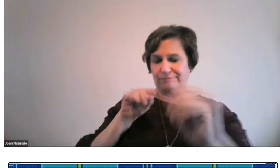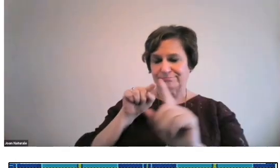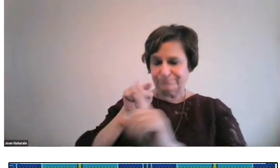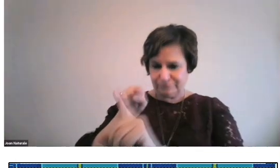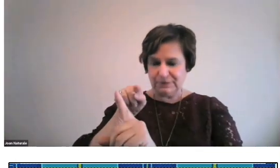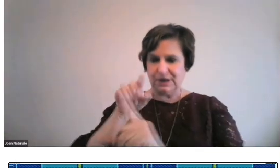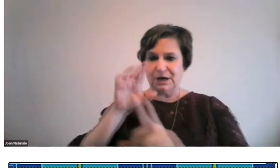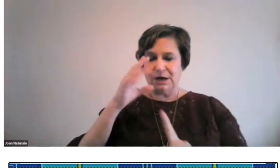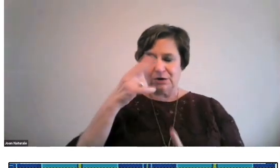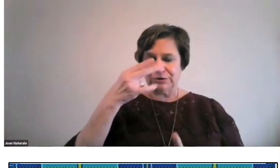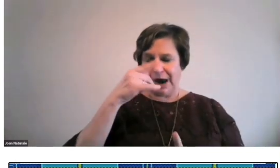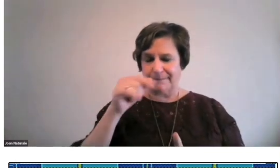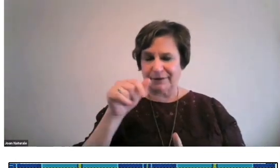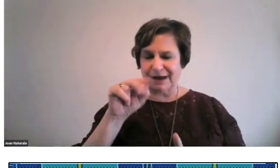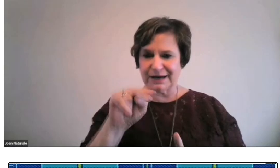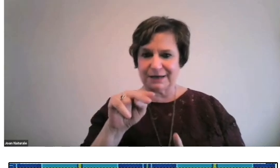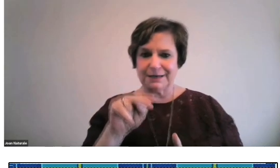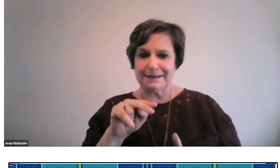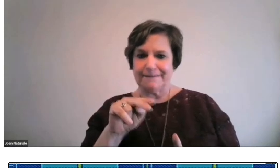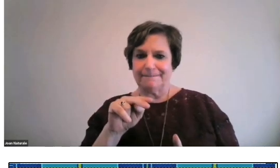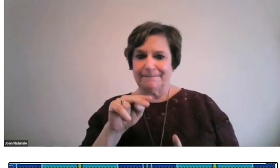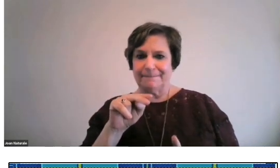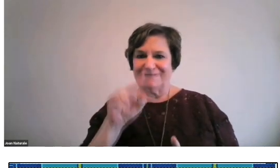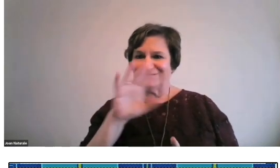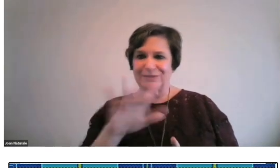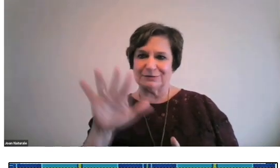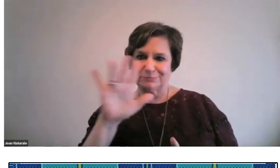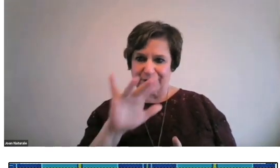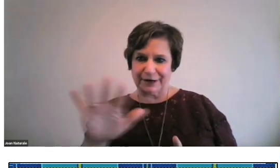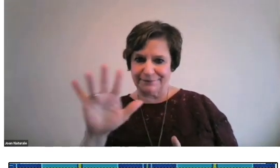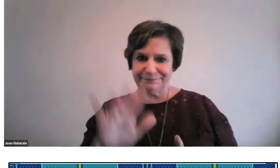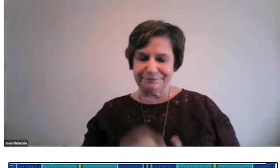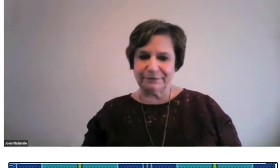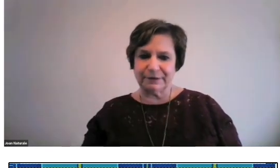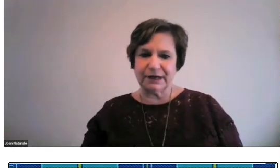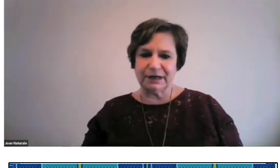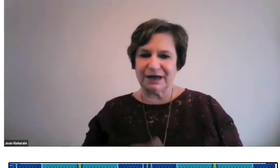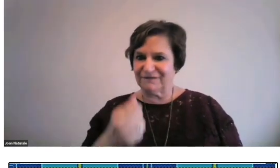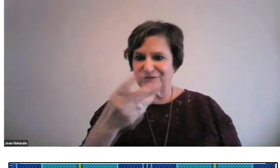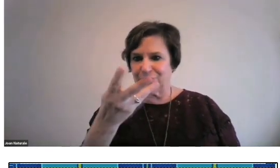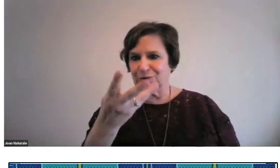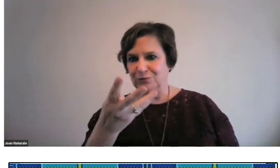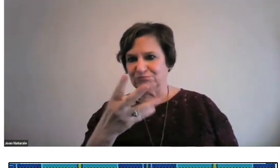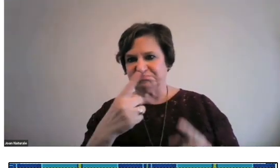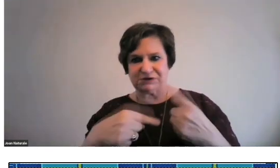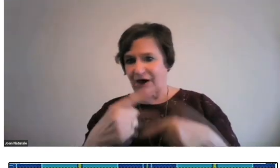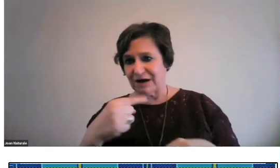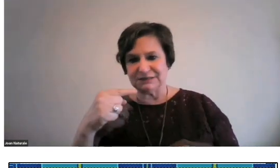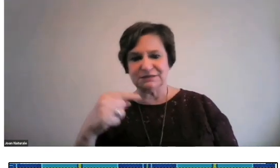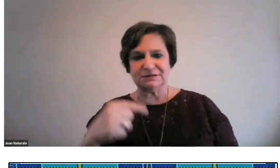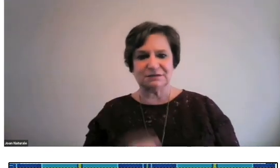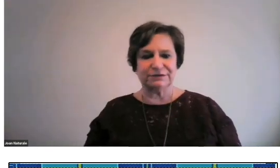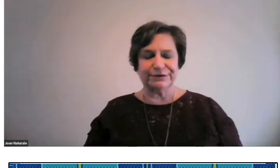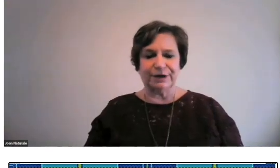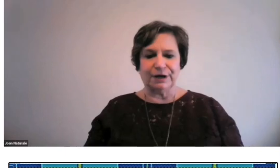Granville taught Chaplin fingerspelling as well as a few signs.